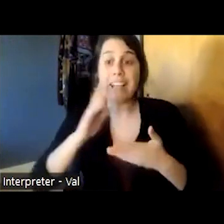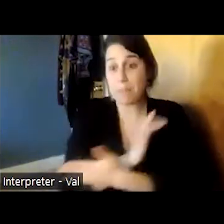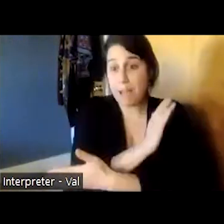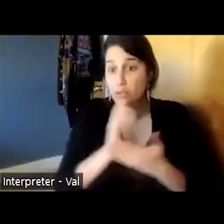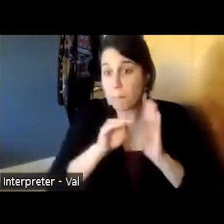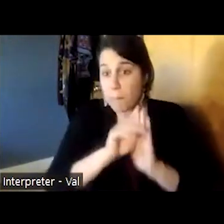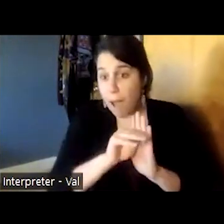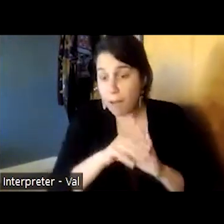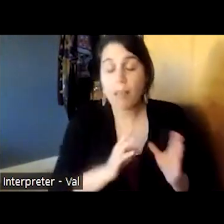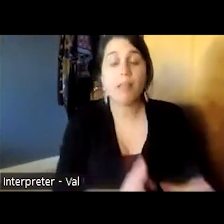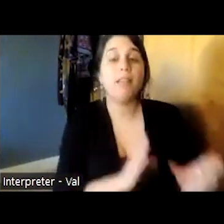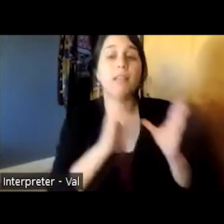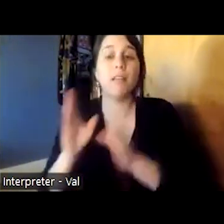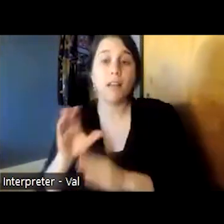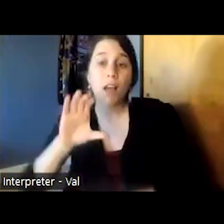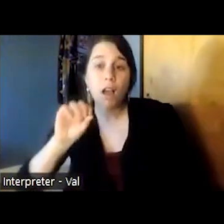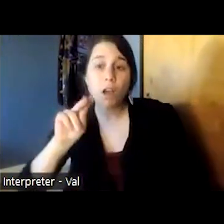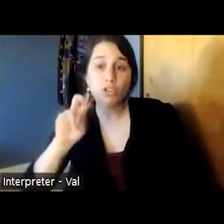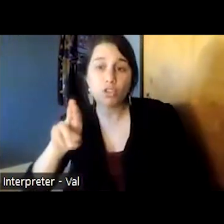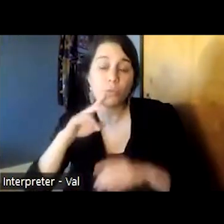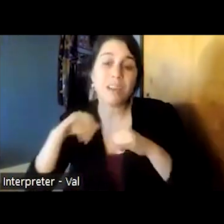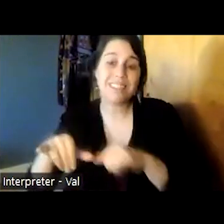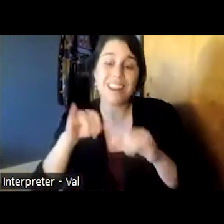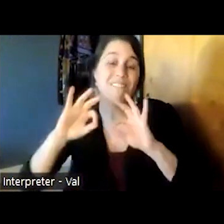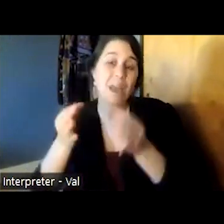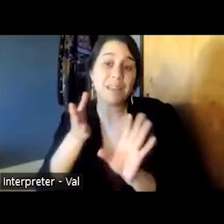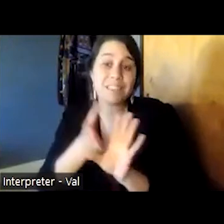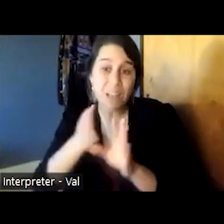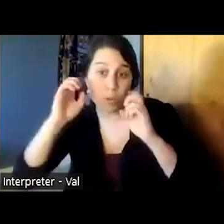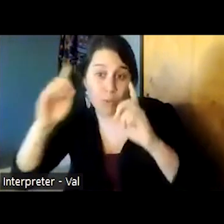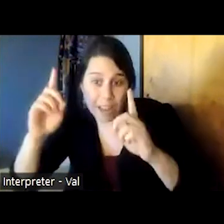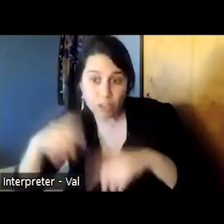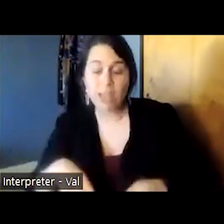that developed consumer-centered family psycho-education and these were all variations